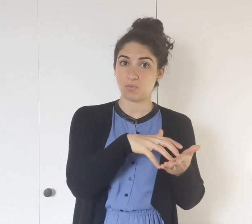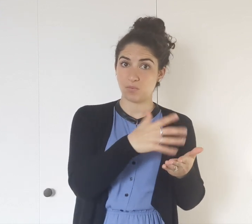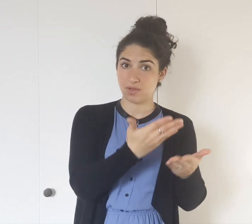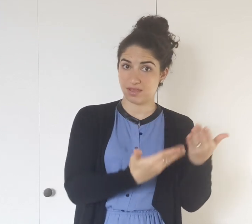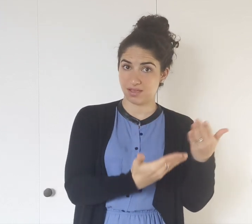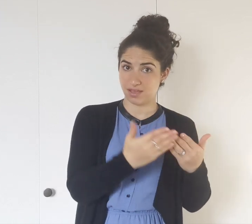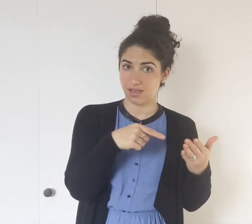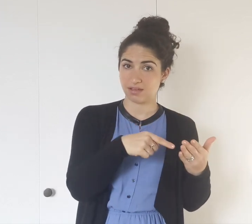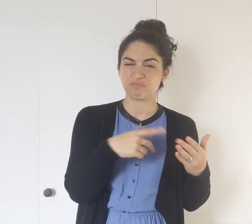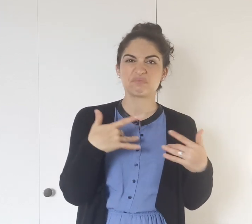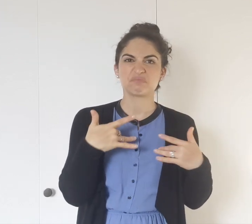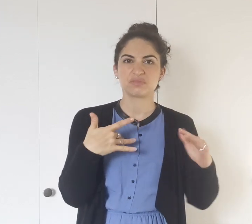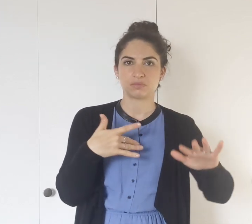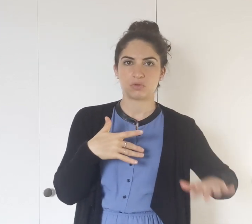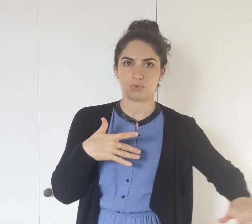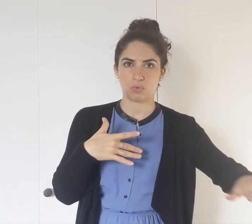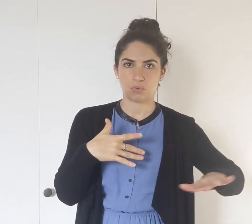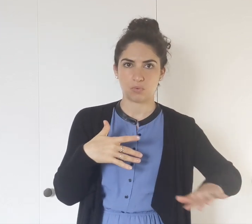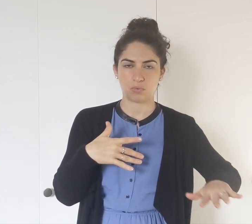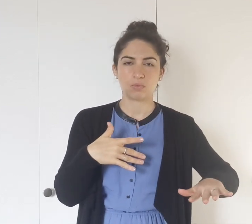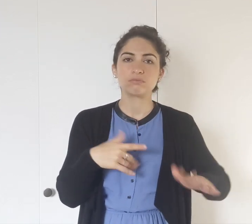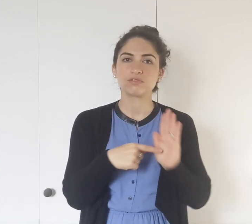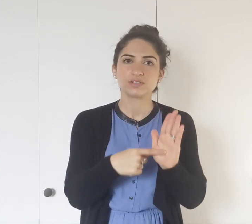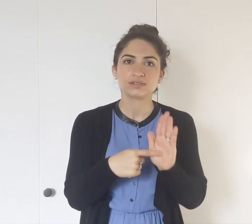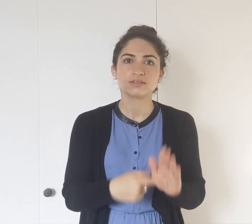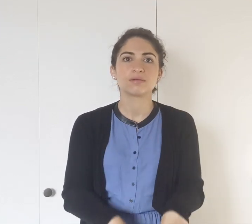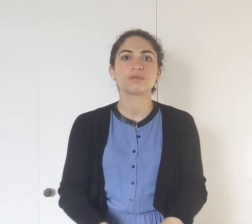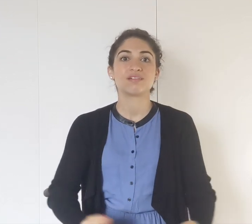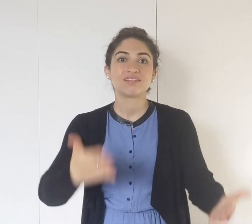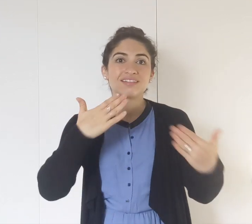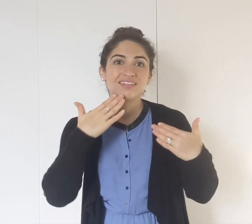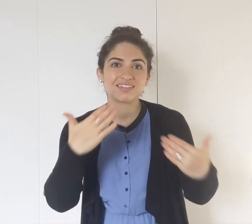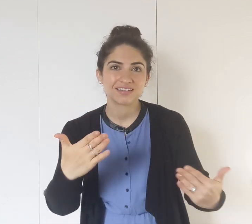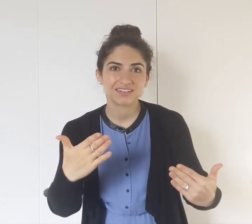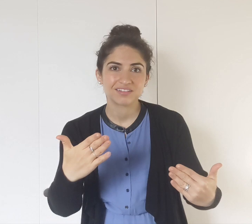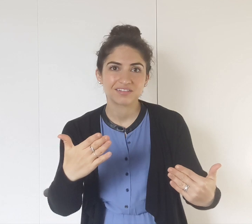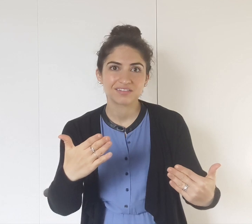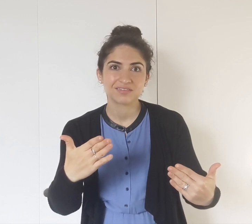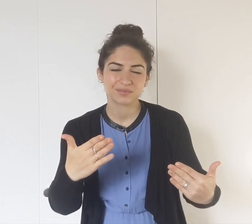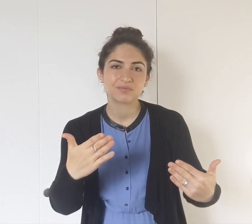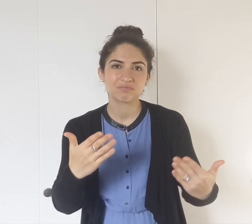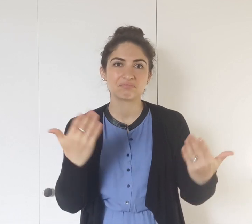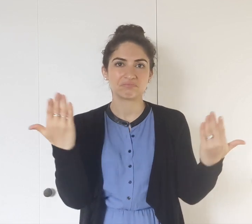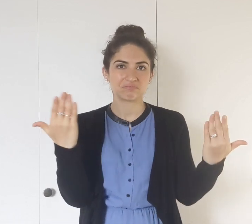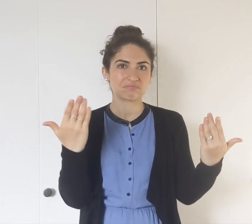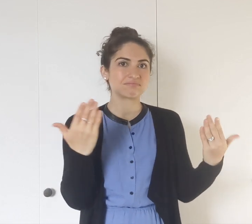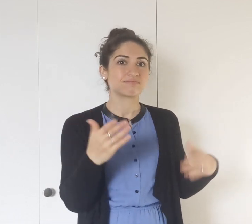and the weak hand -- the non-dominant hand is lower. For example: THANK-YOU.